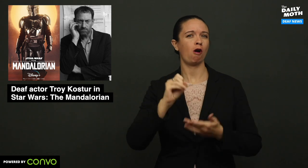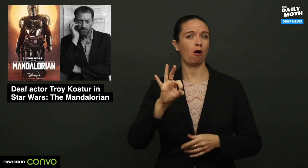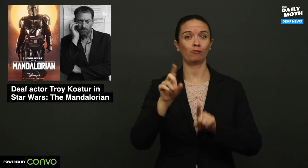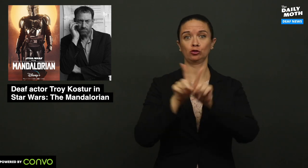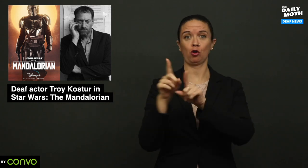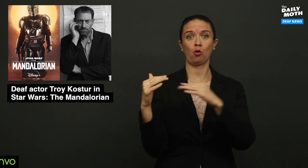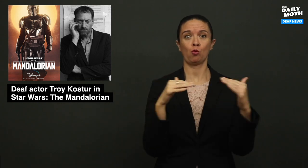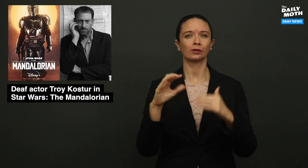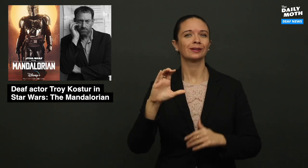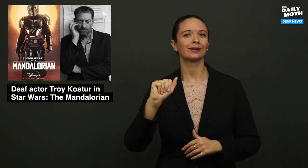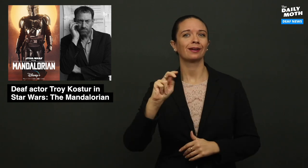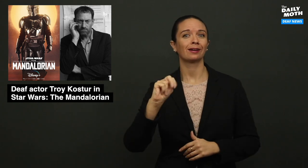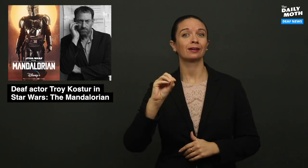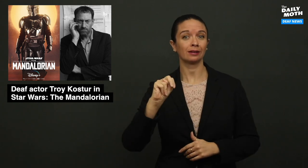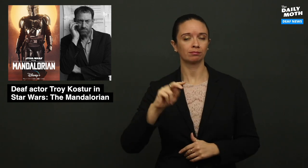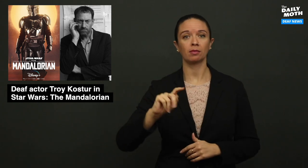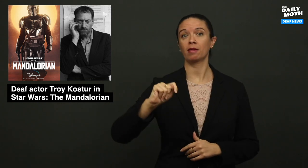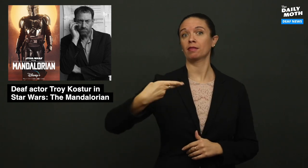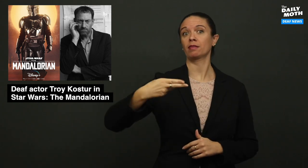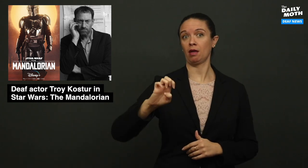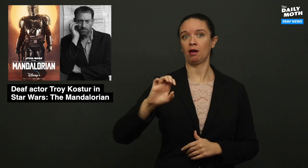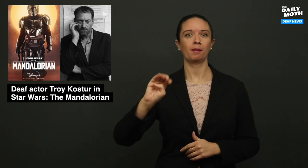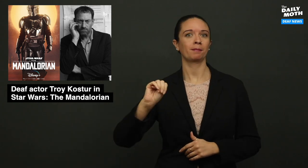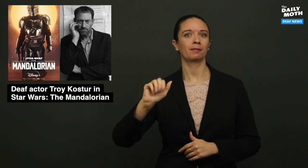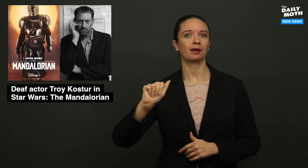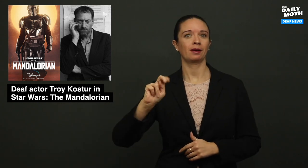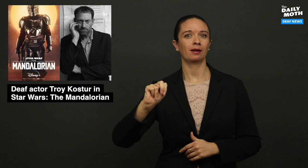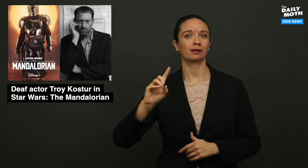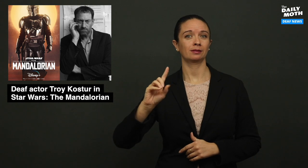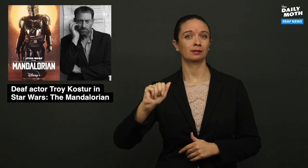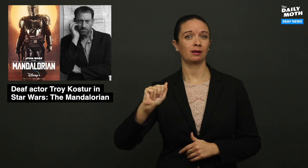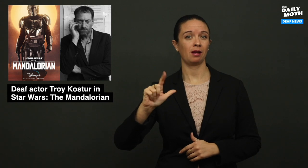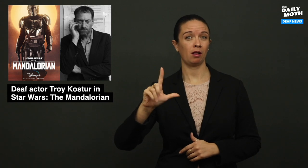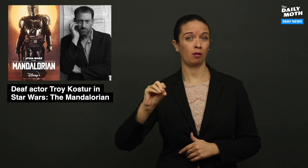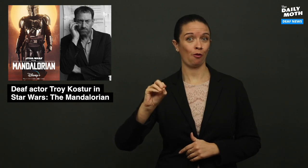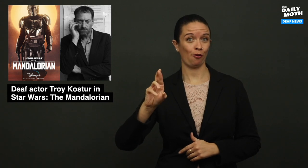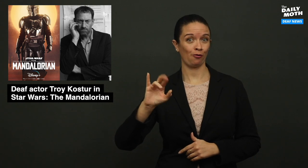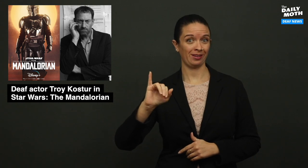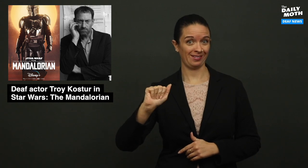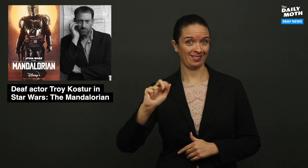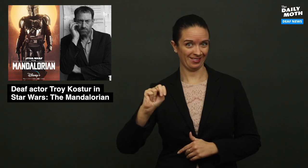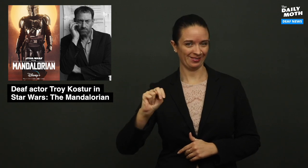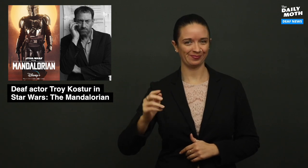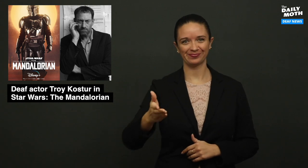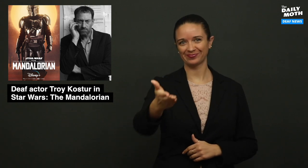part of the Star Wars canon: The Mandalorian.